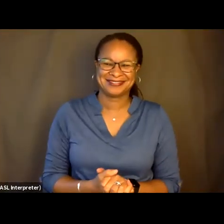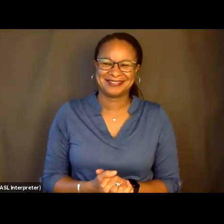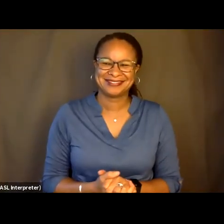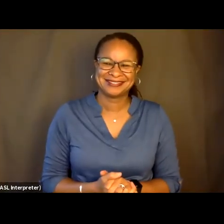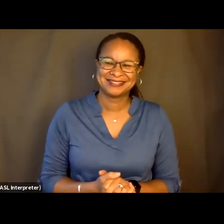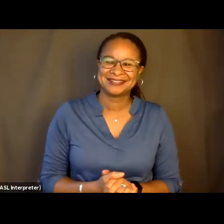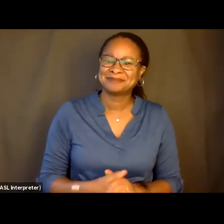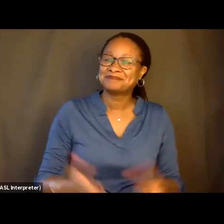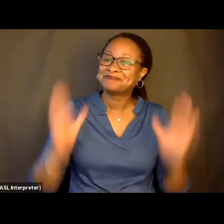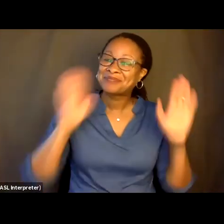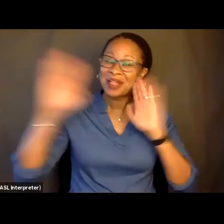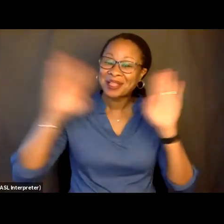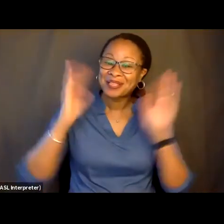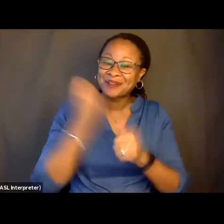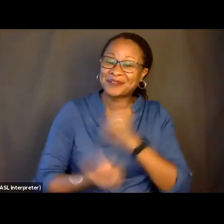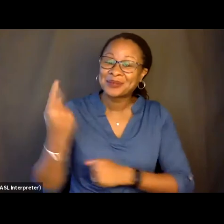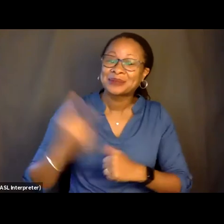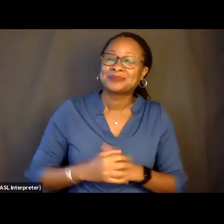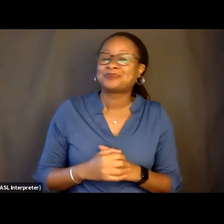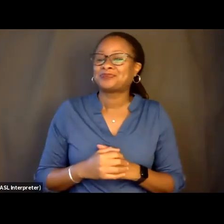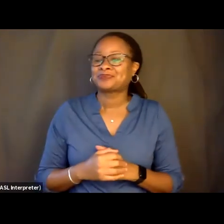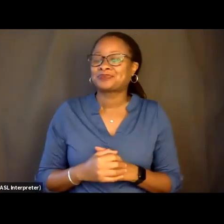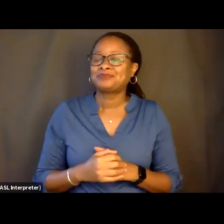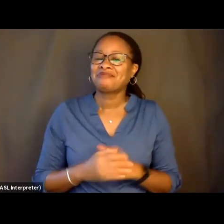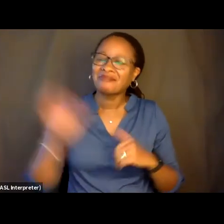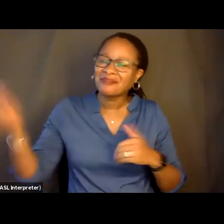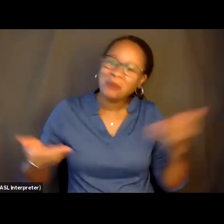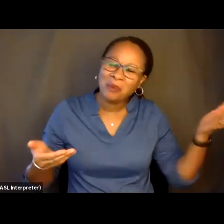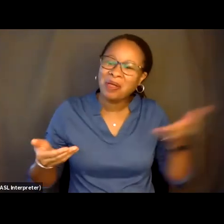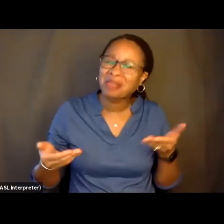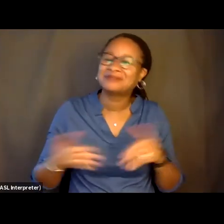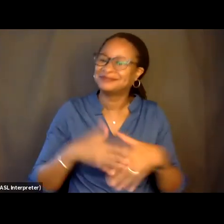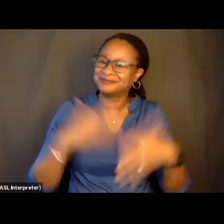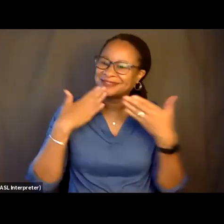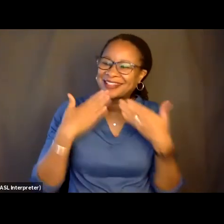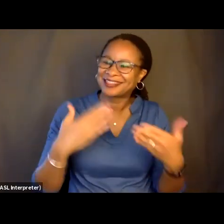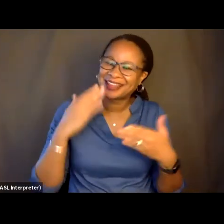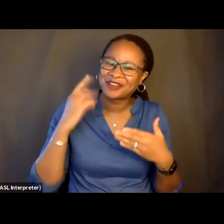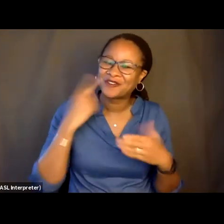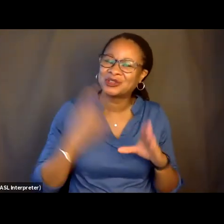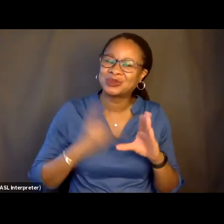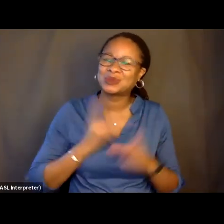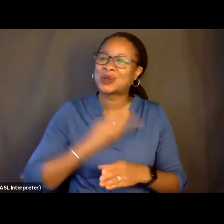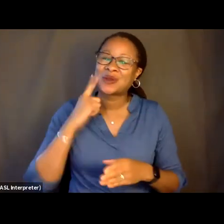Hello, everyone. Welcome. Thank you for joining us for what